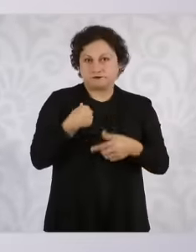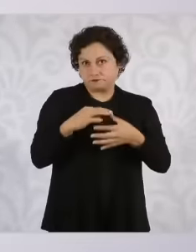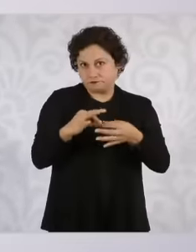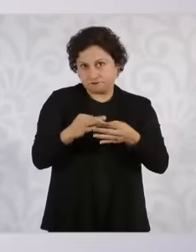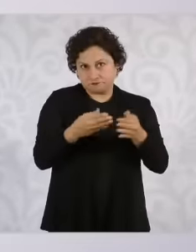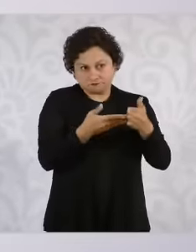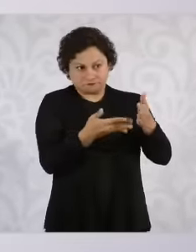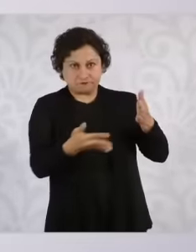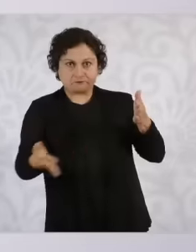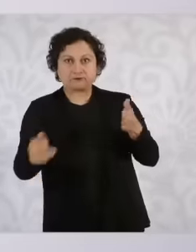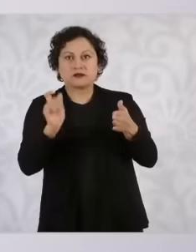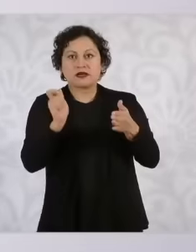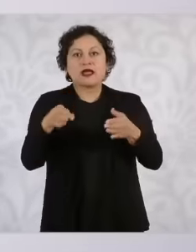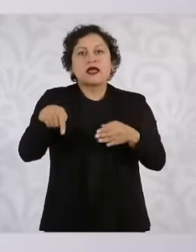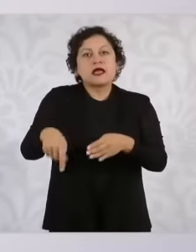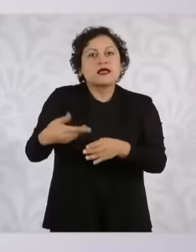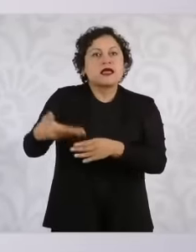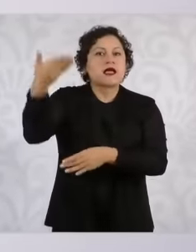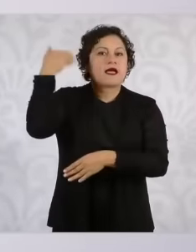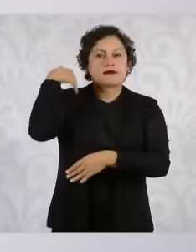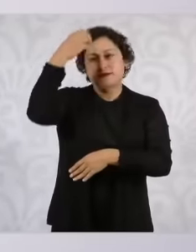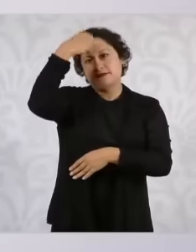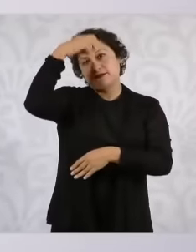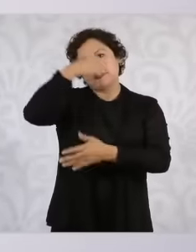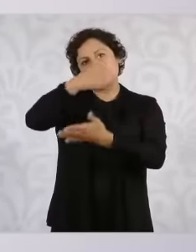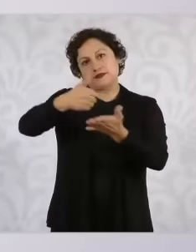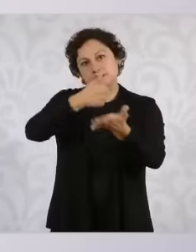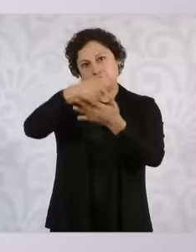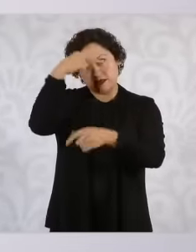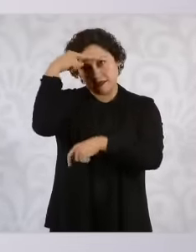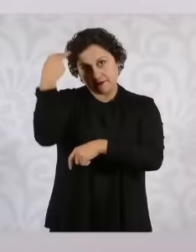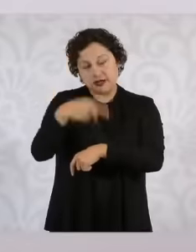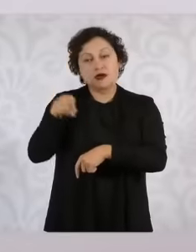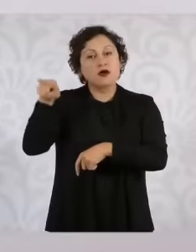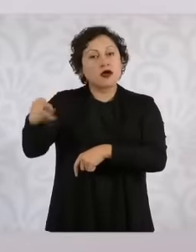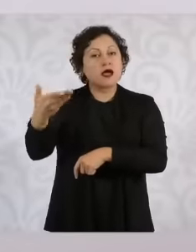Mexico City where under the leadership of Dr. Claudia Sh we work in close